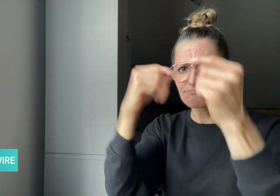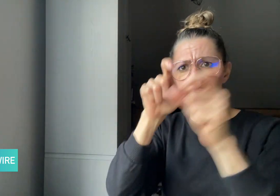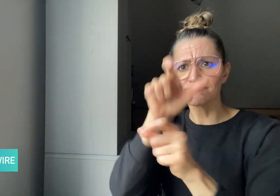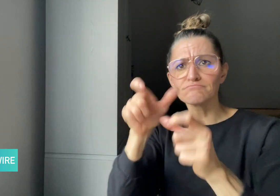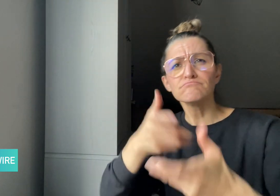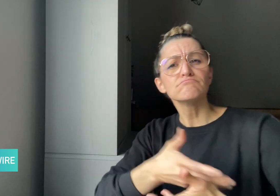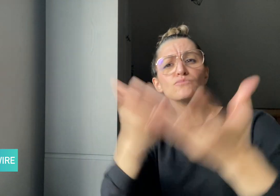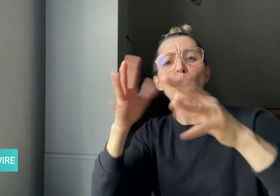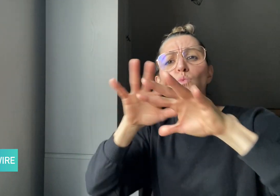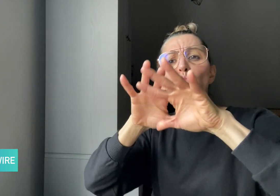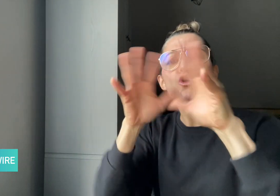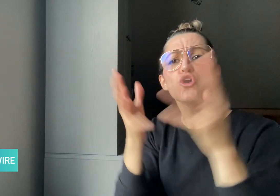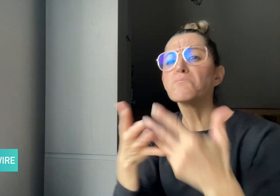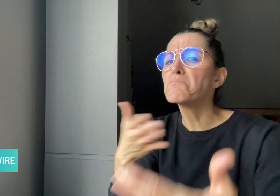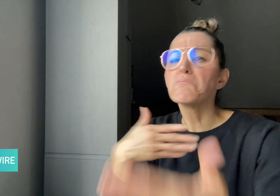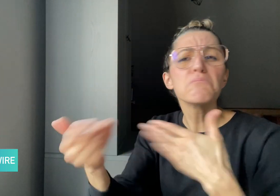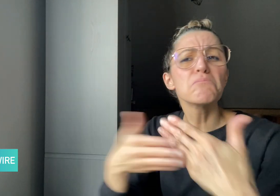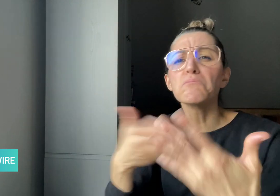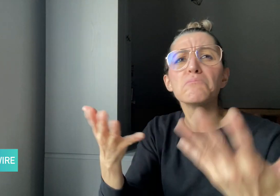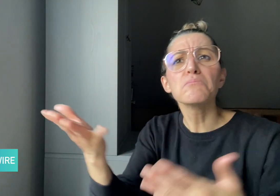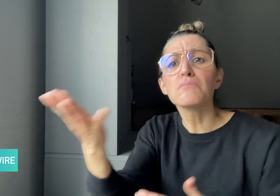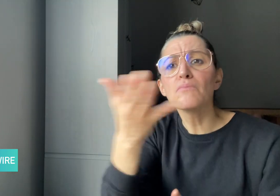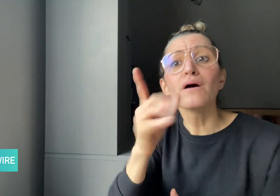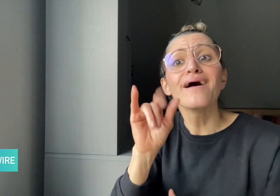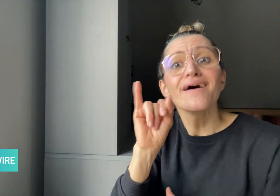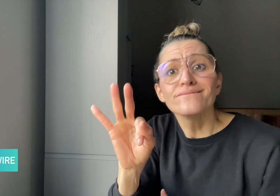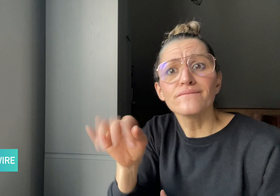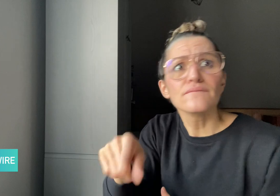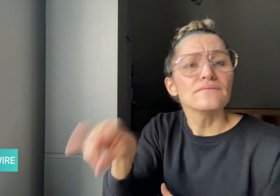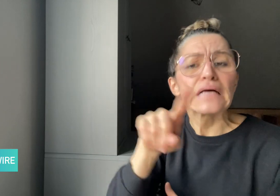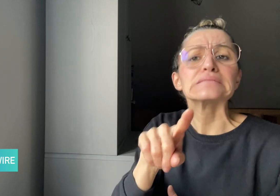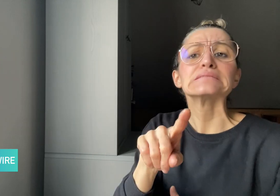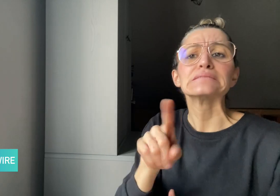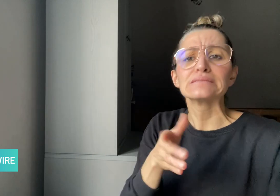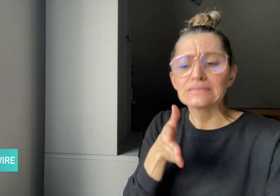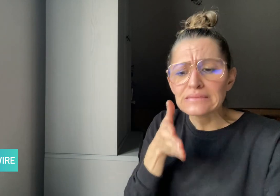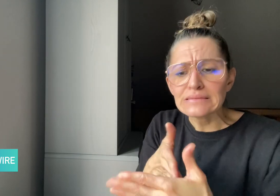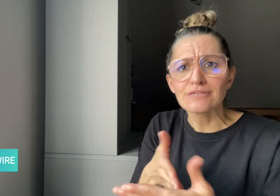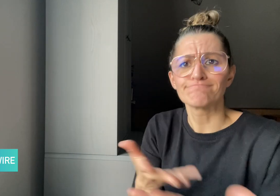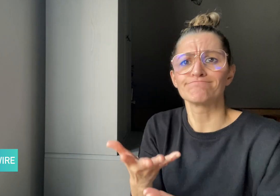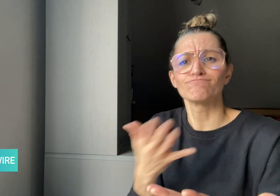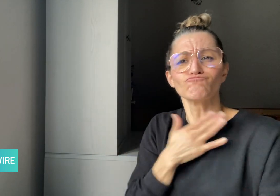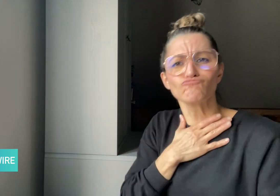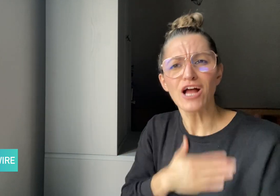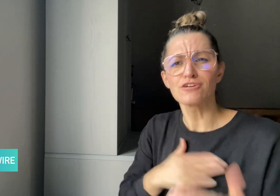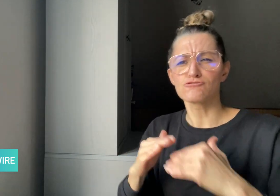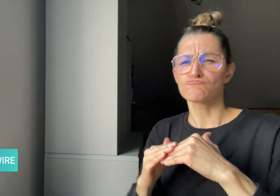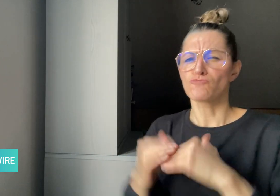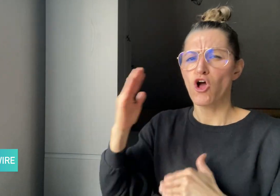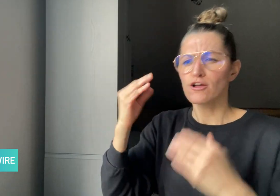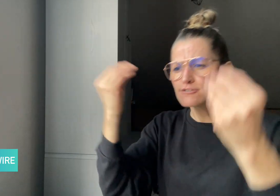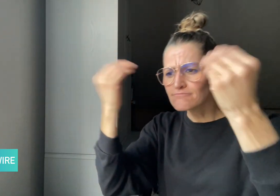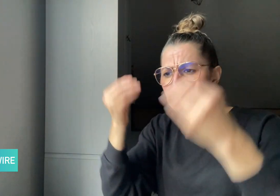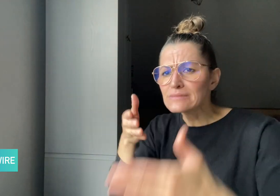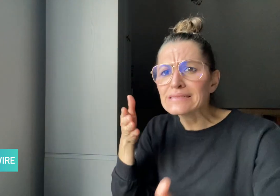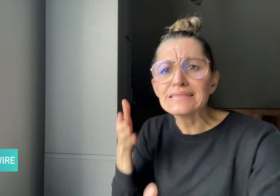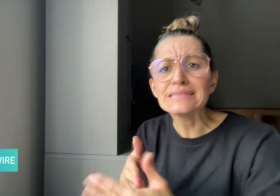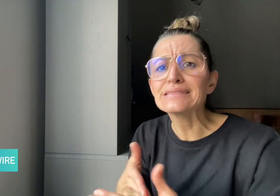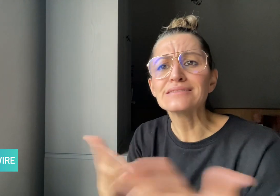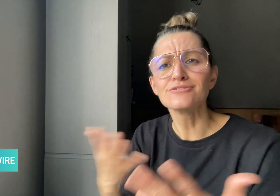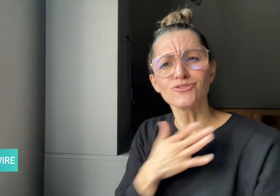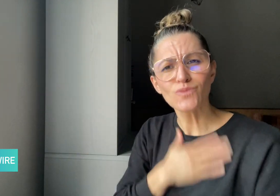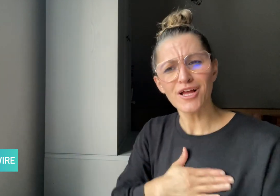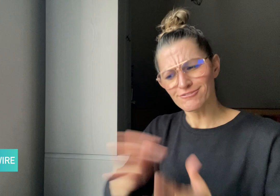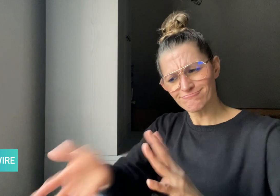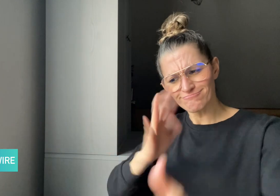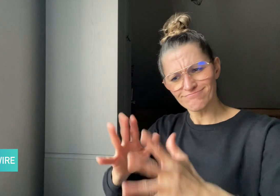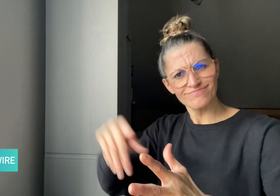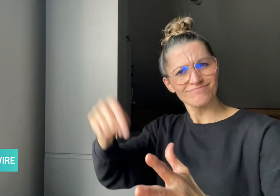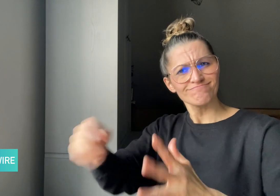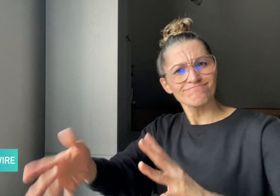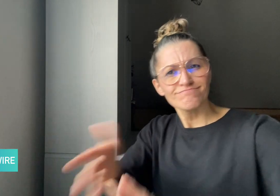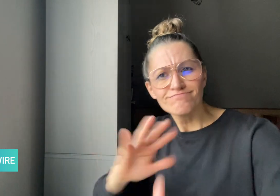who have limited opportunities to get education in sign language,